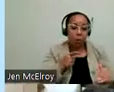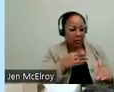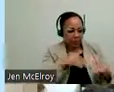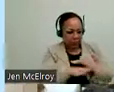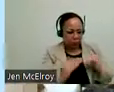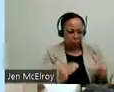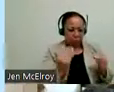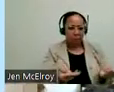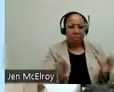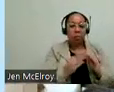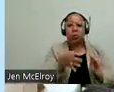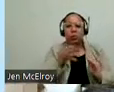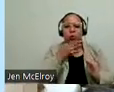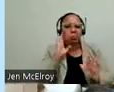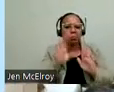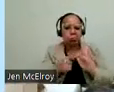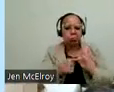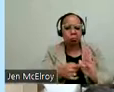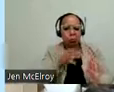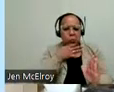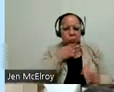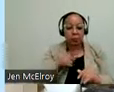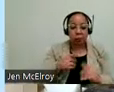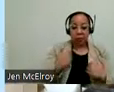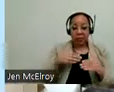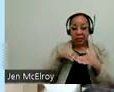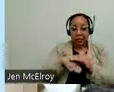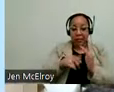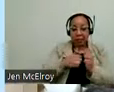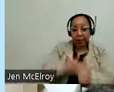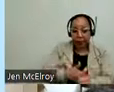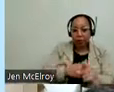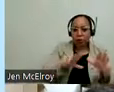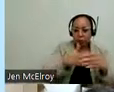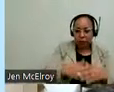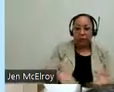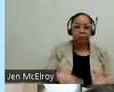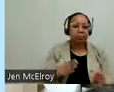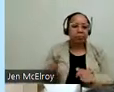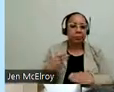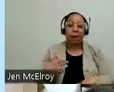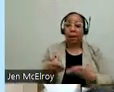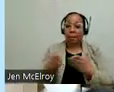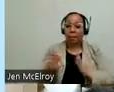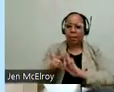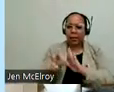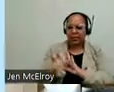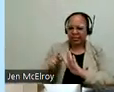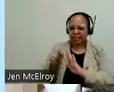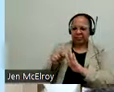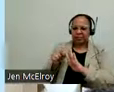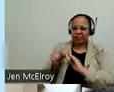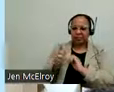minutes. We have an accessibility compliance unit.